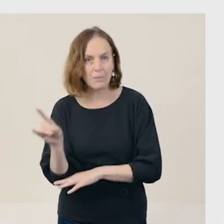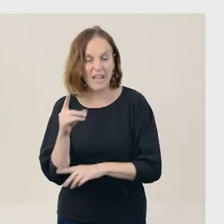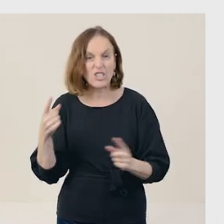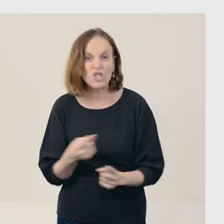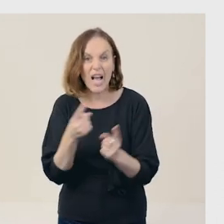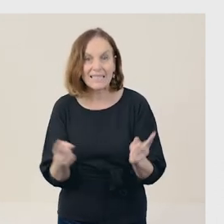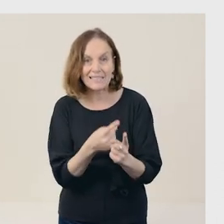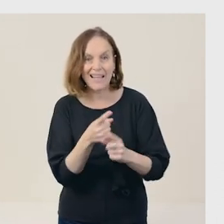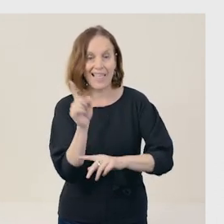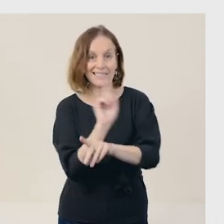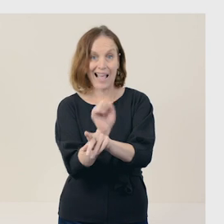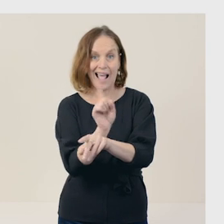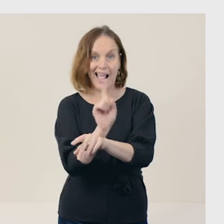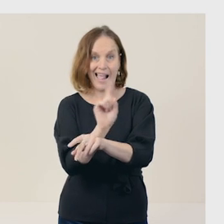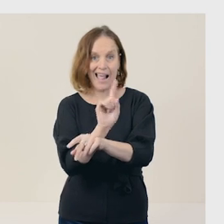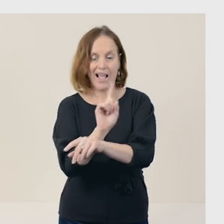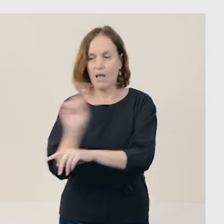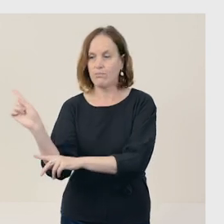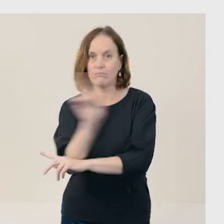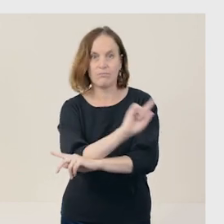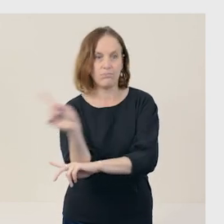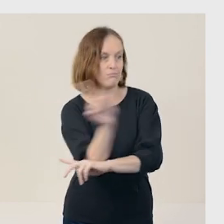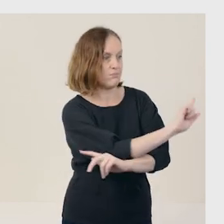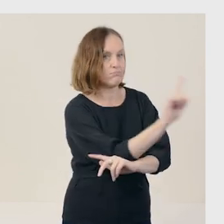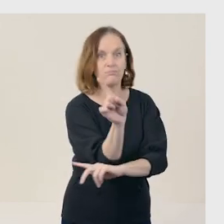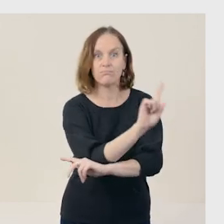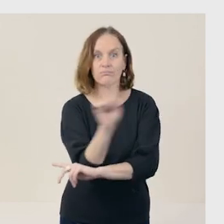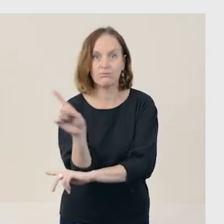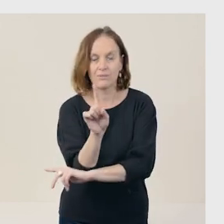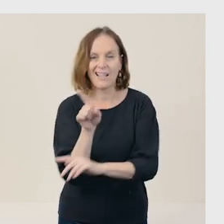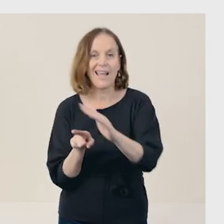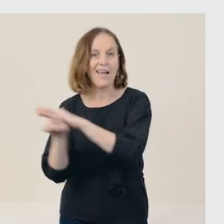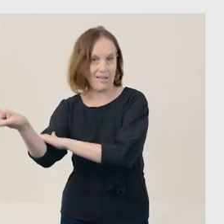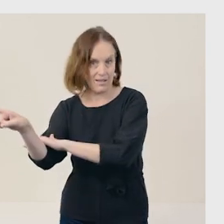their tail helps them to change direction quickly so they can get away.